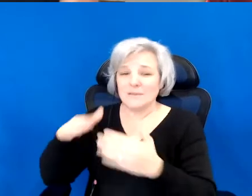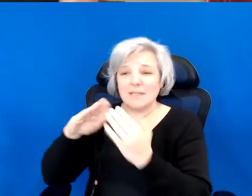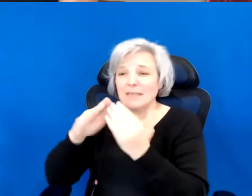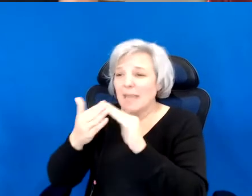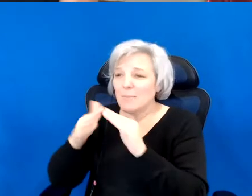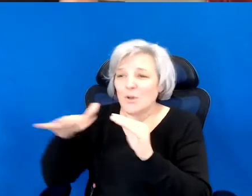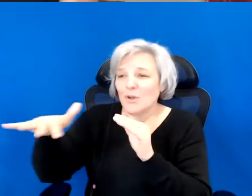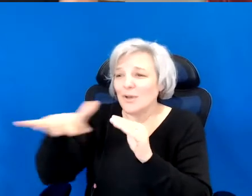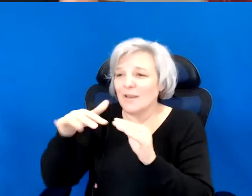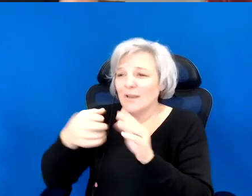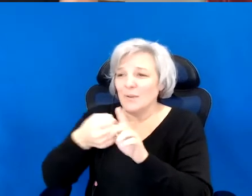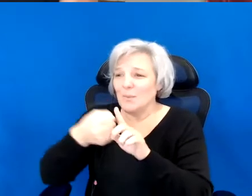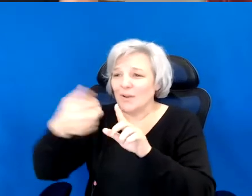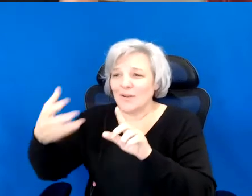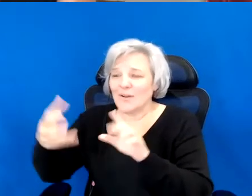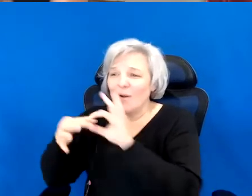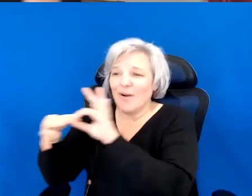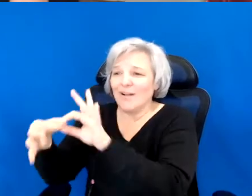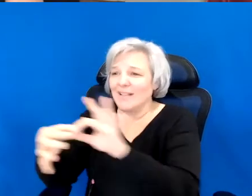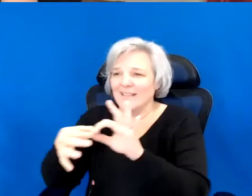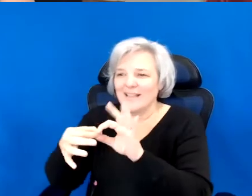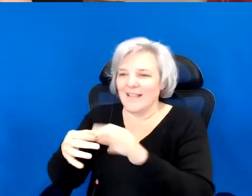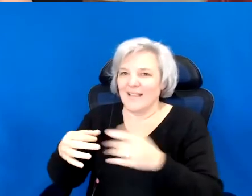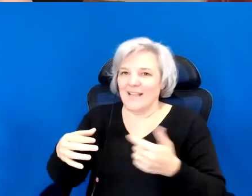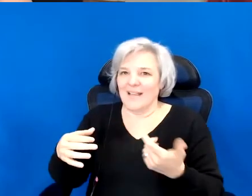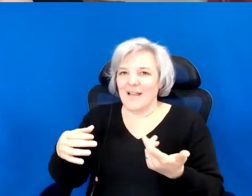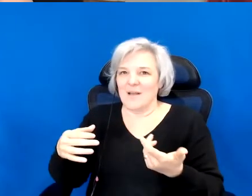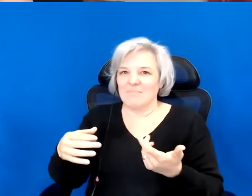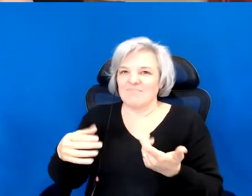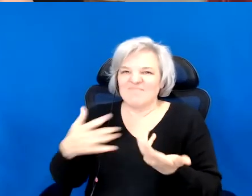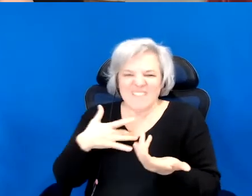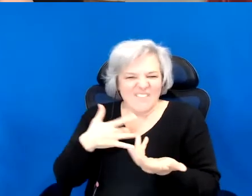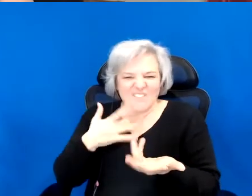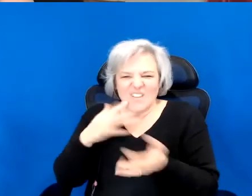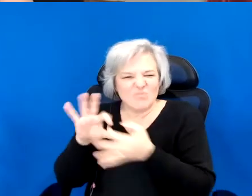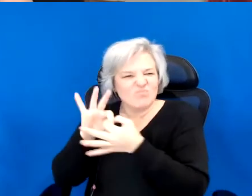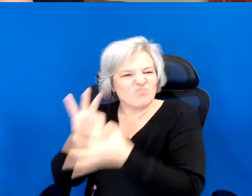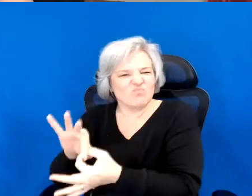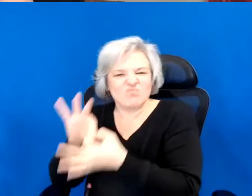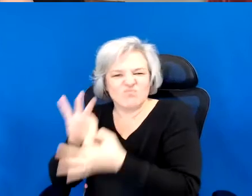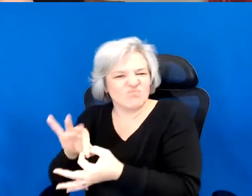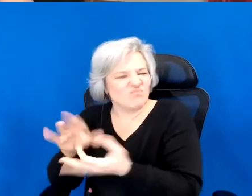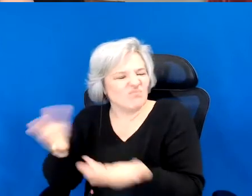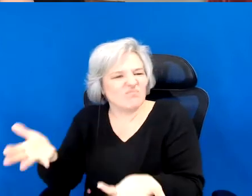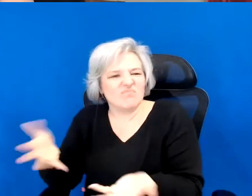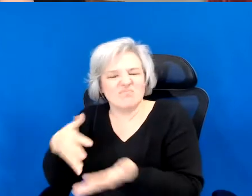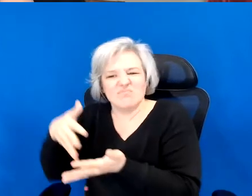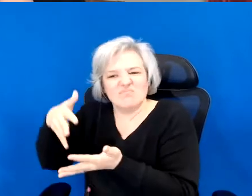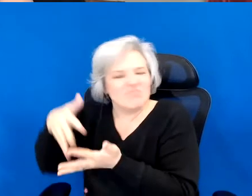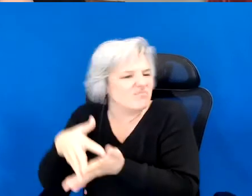at the level of a kind of under longing. A felt under longing to a place.